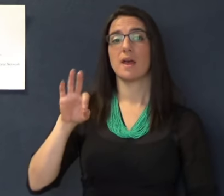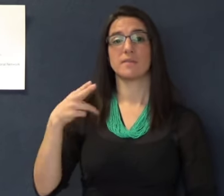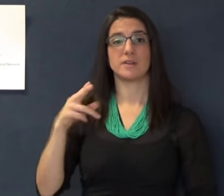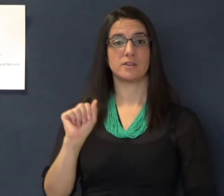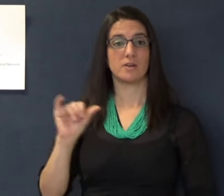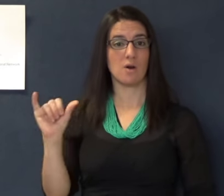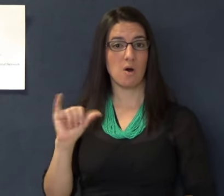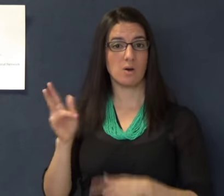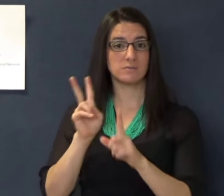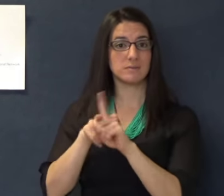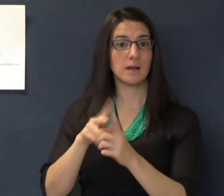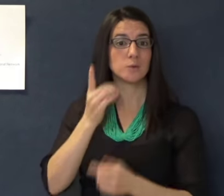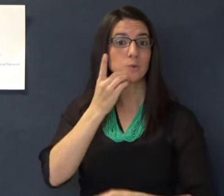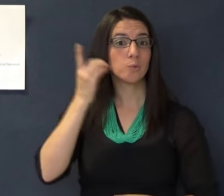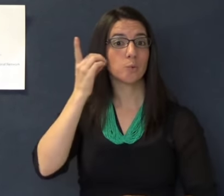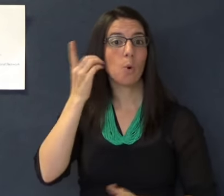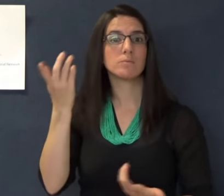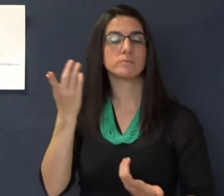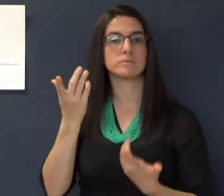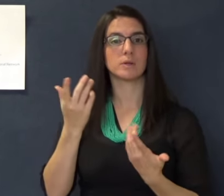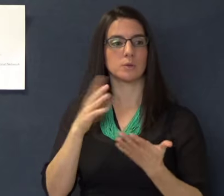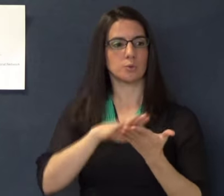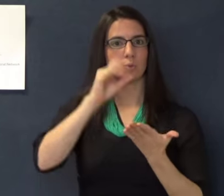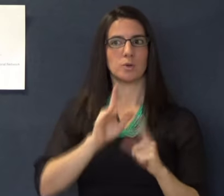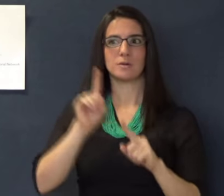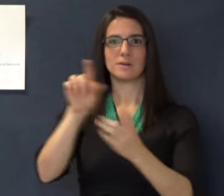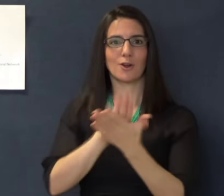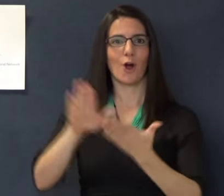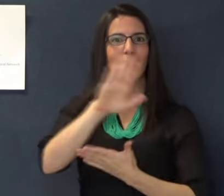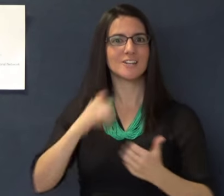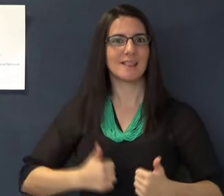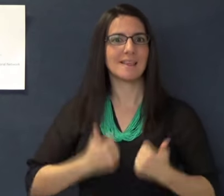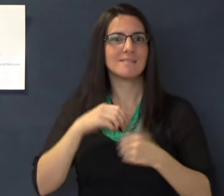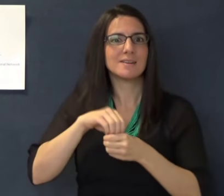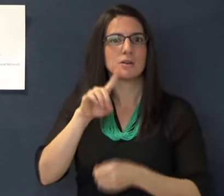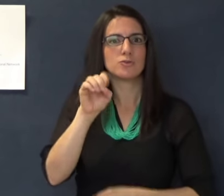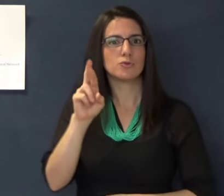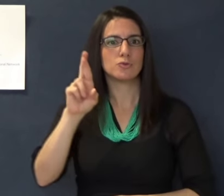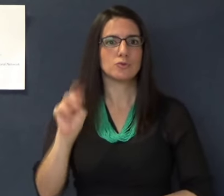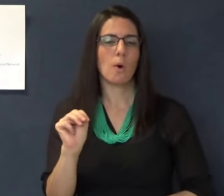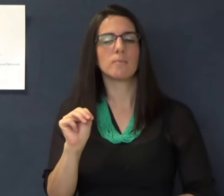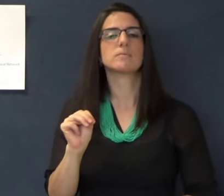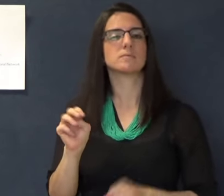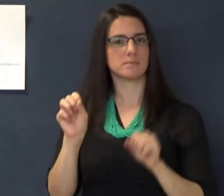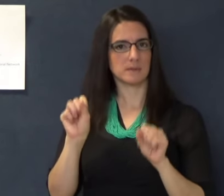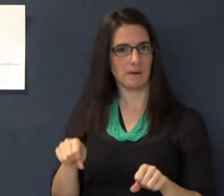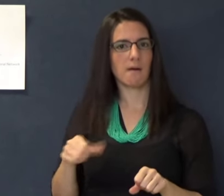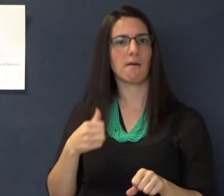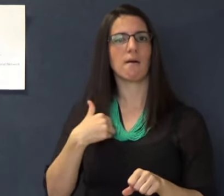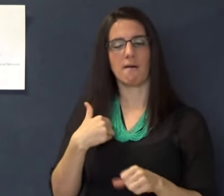The FHA also applies to dorm living and college housing situations. Students living in dorms can have a